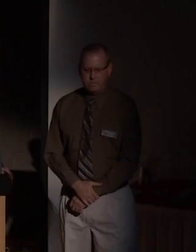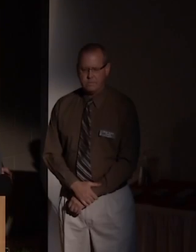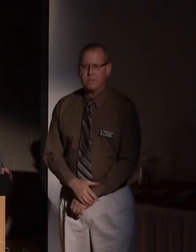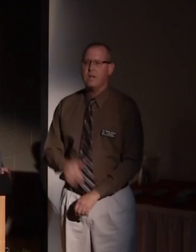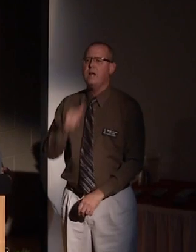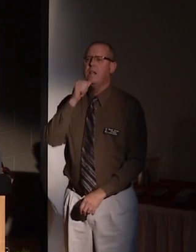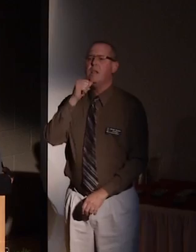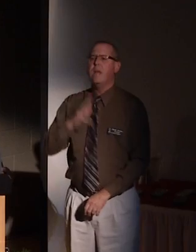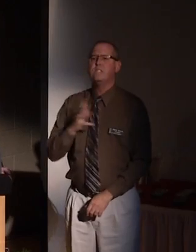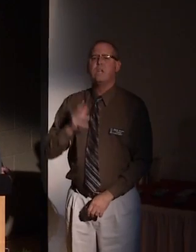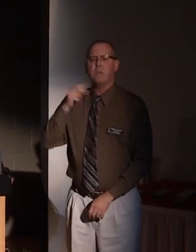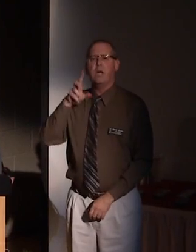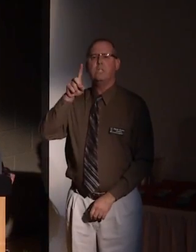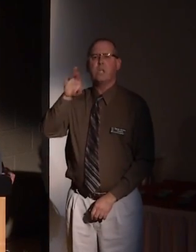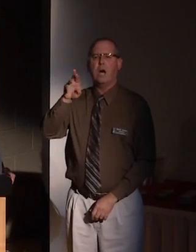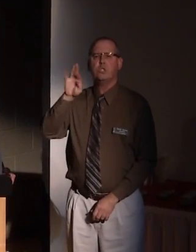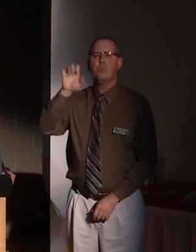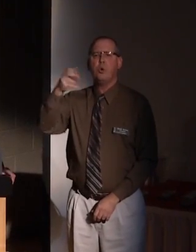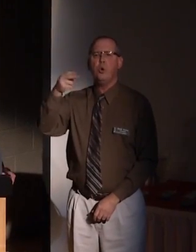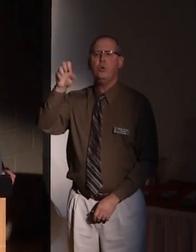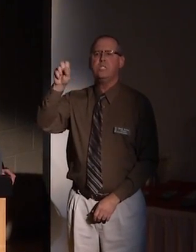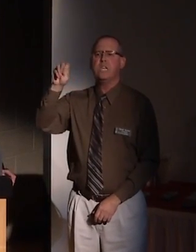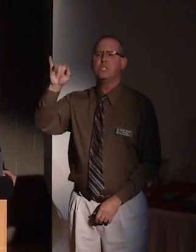Ladies and gentlemen, Dr. Bruce Smith.